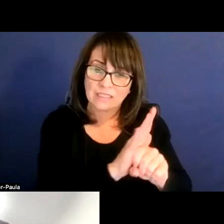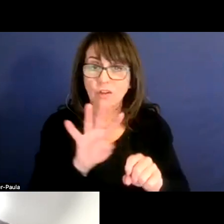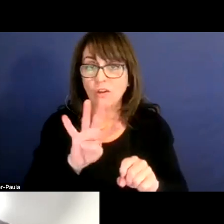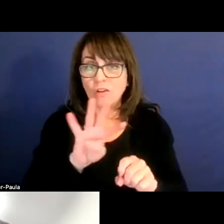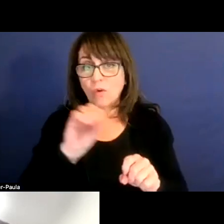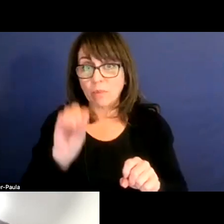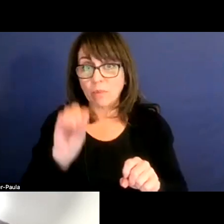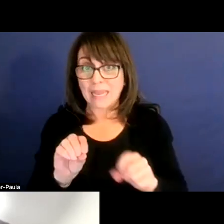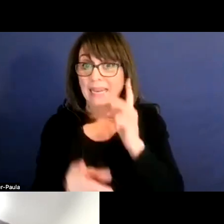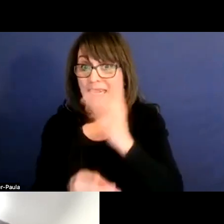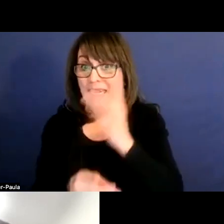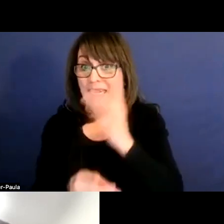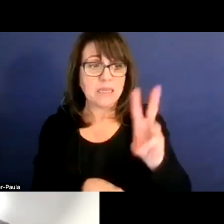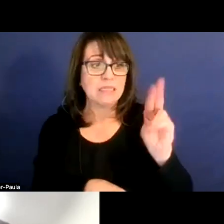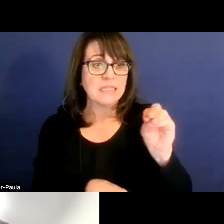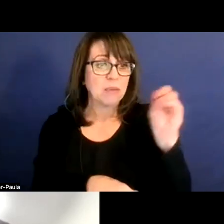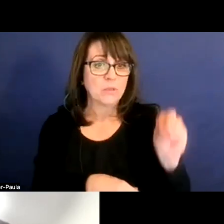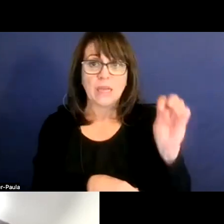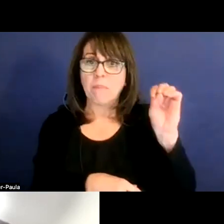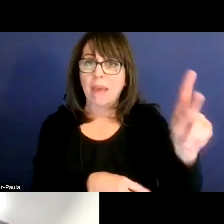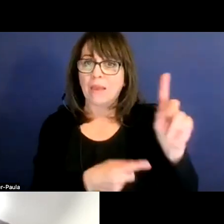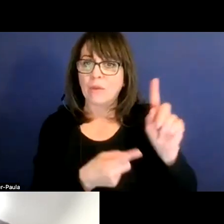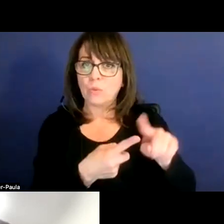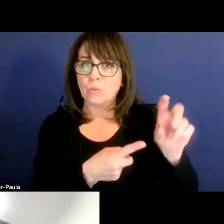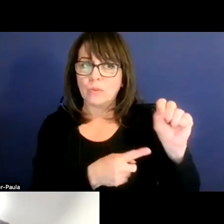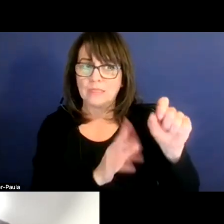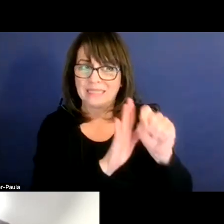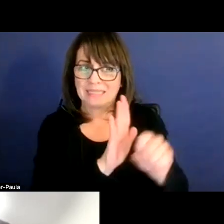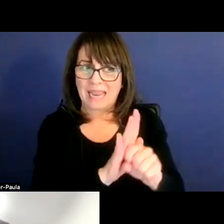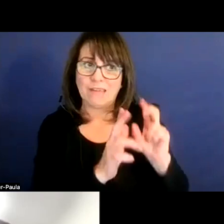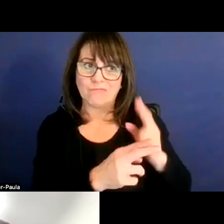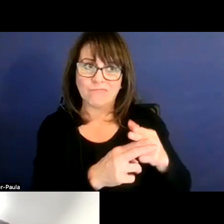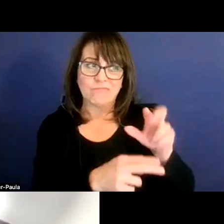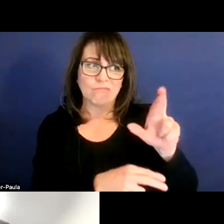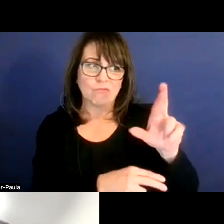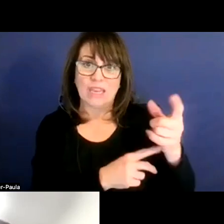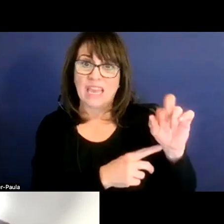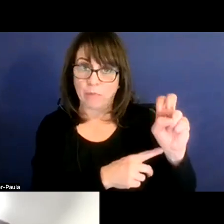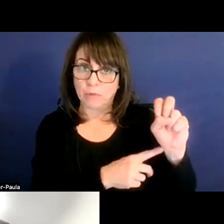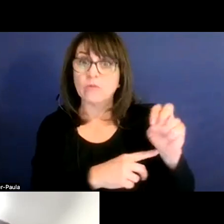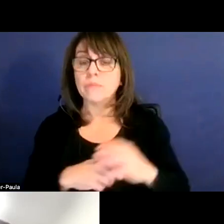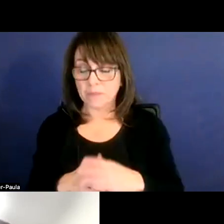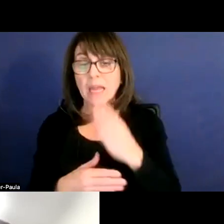the other 60% will be subject to recapture. Does that make sense? And some of our surrounding school district